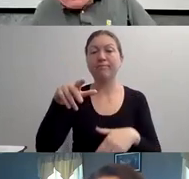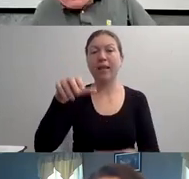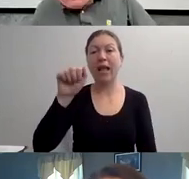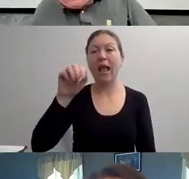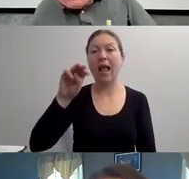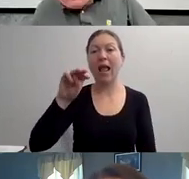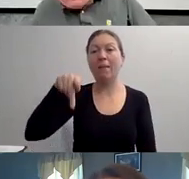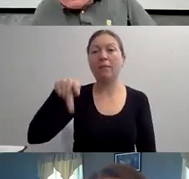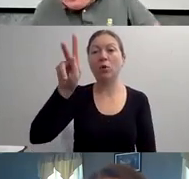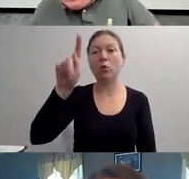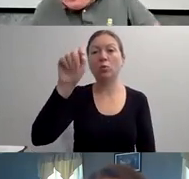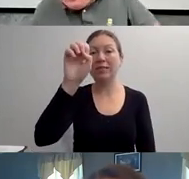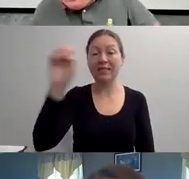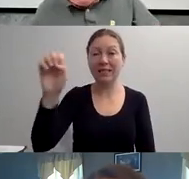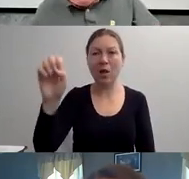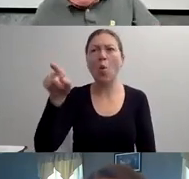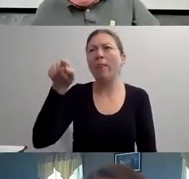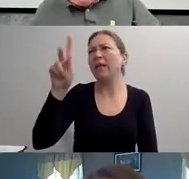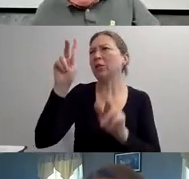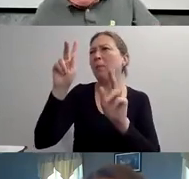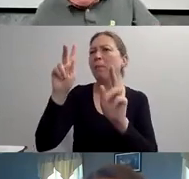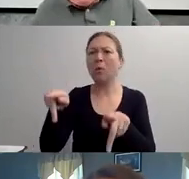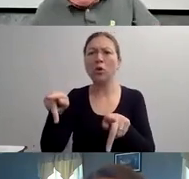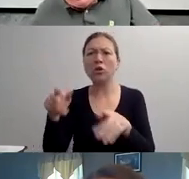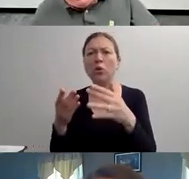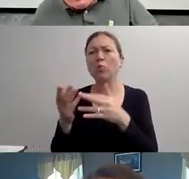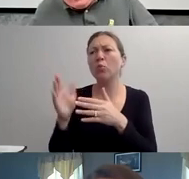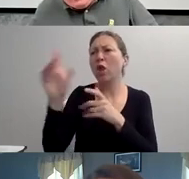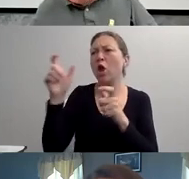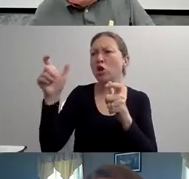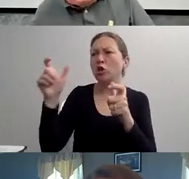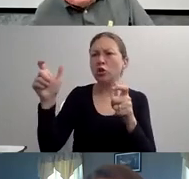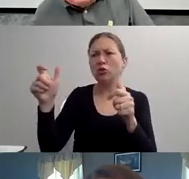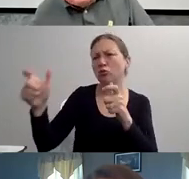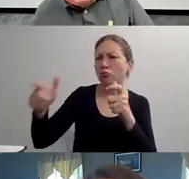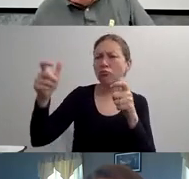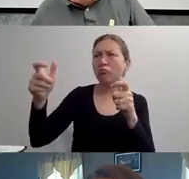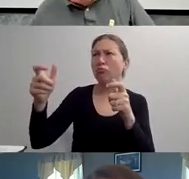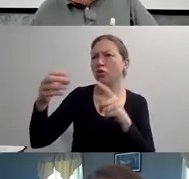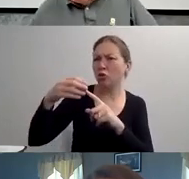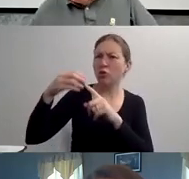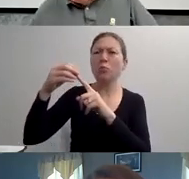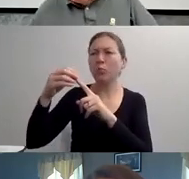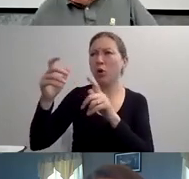YOU TO BE. OR WHO THEY WANT YOU TO BE." "AND SO IF YOU DO NOT FIT INTO THE CATEGORY